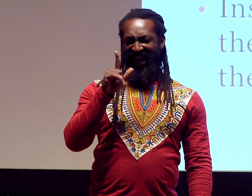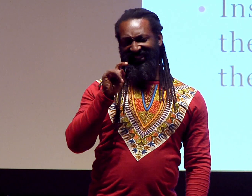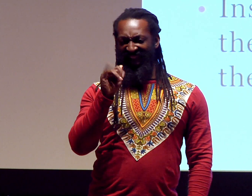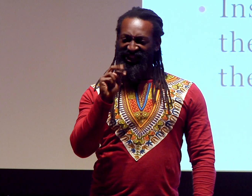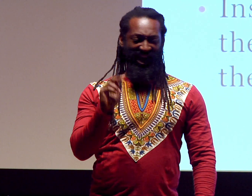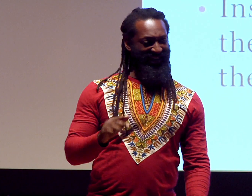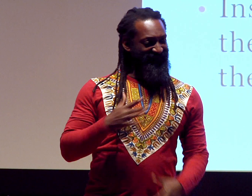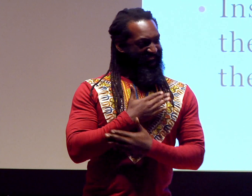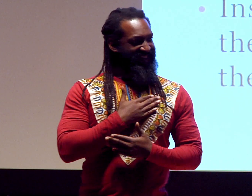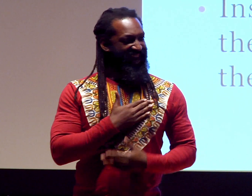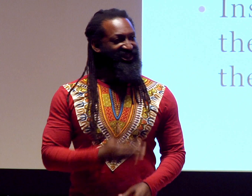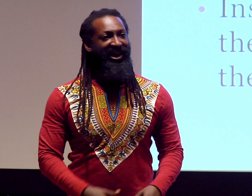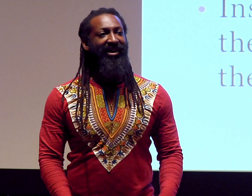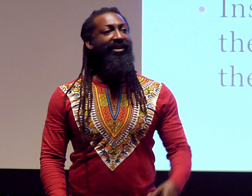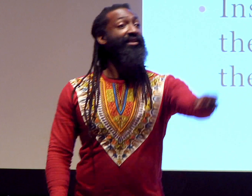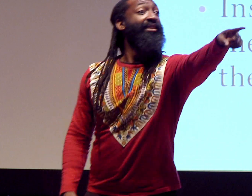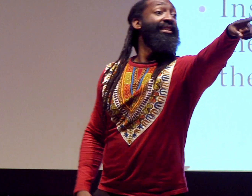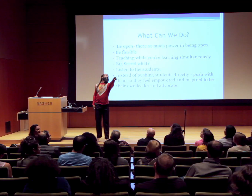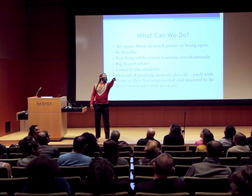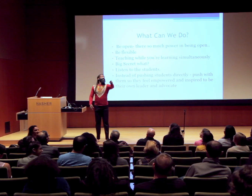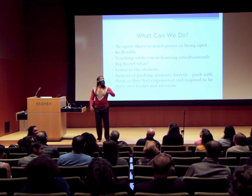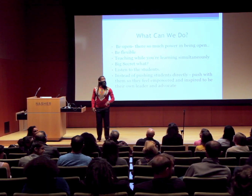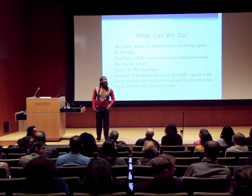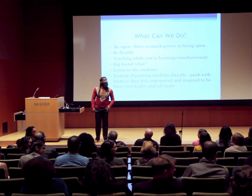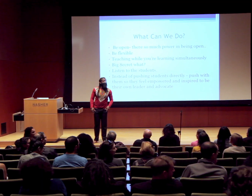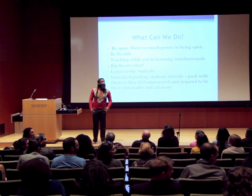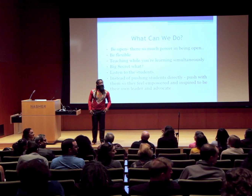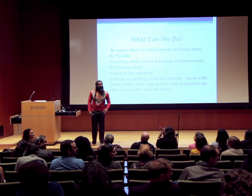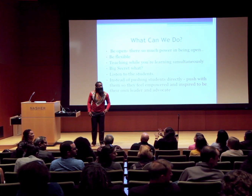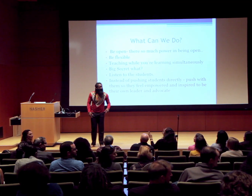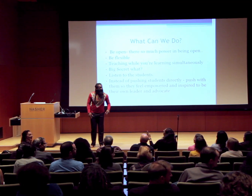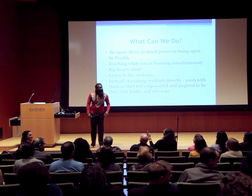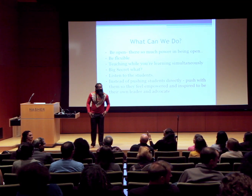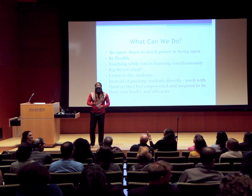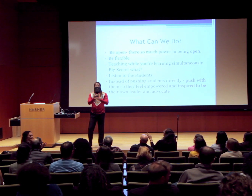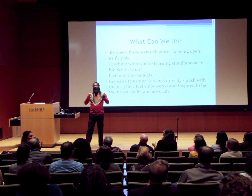Relaxation, yes. Right there.